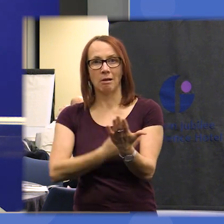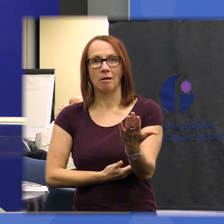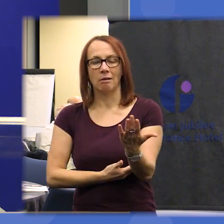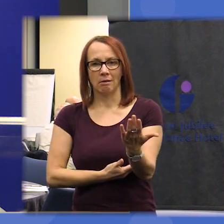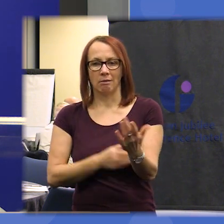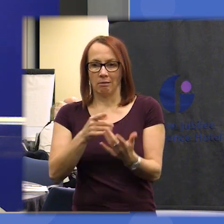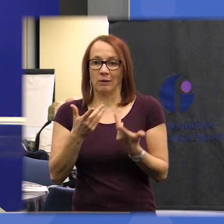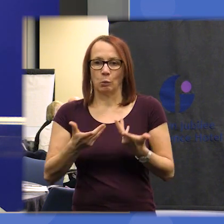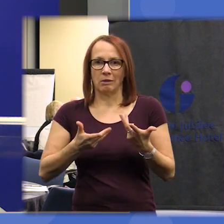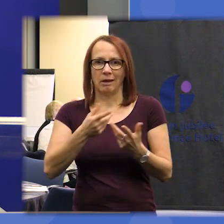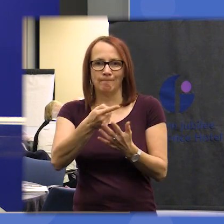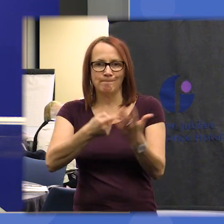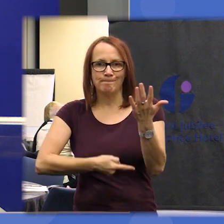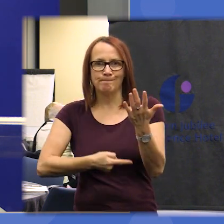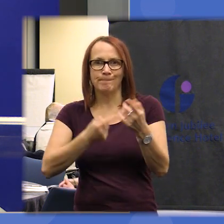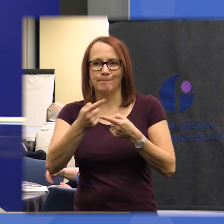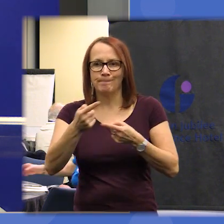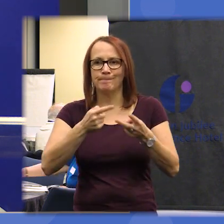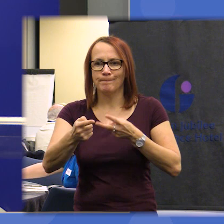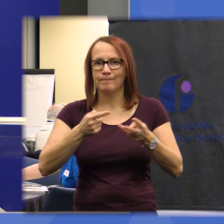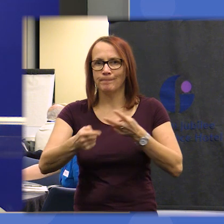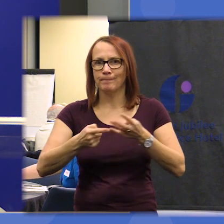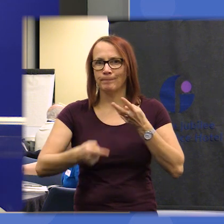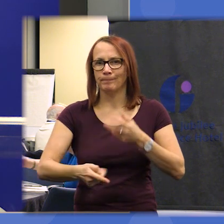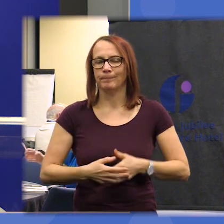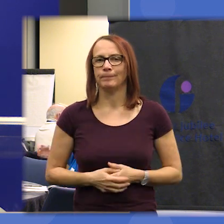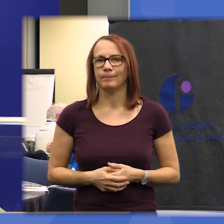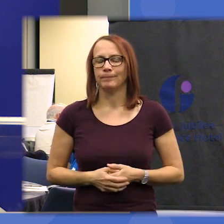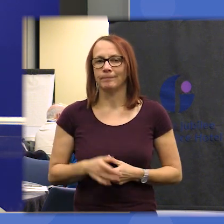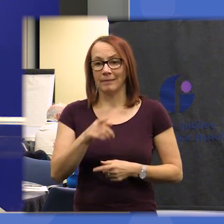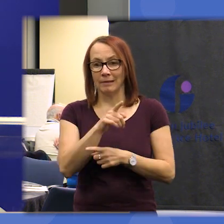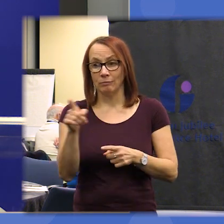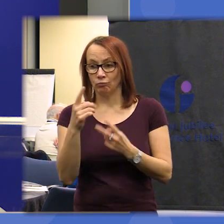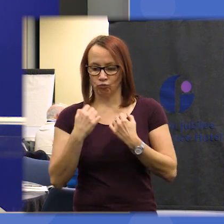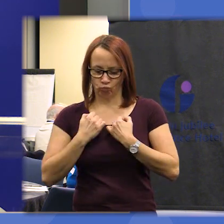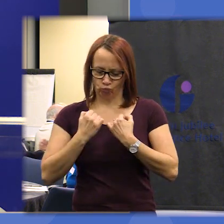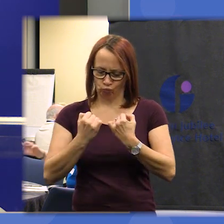working through today and it's clear that you were able to reflect on the